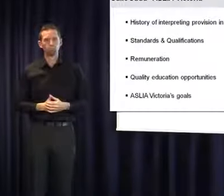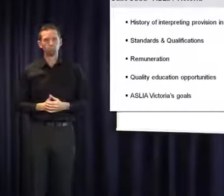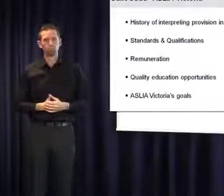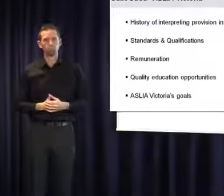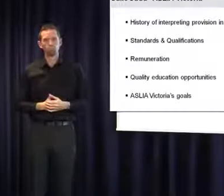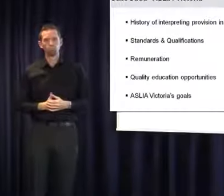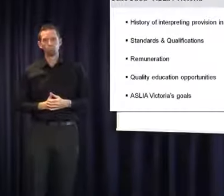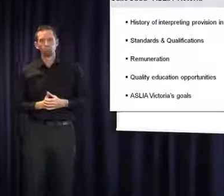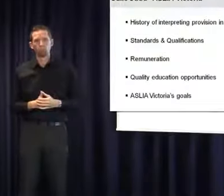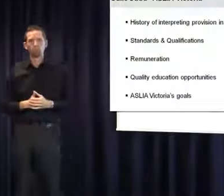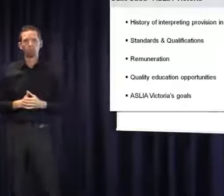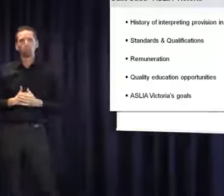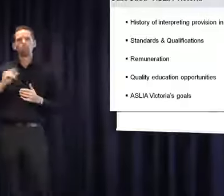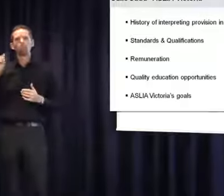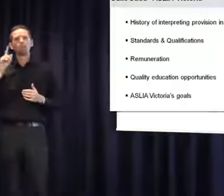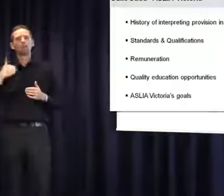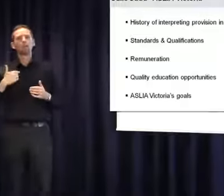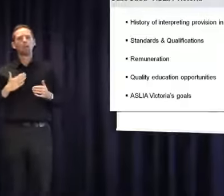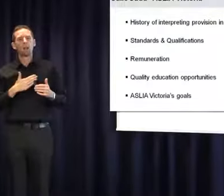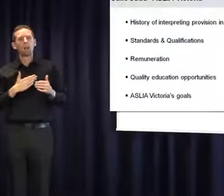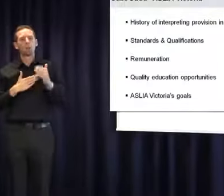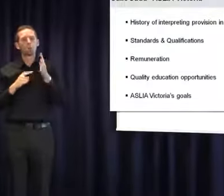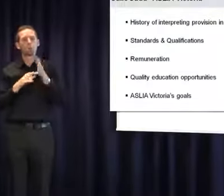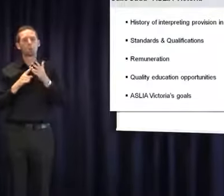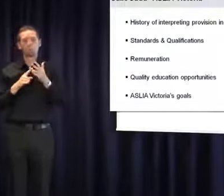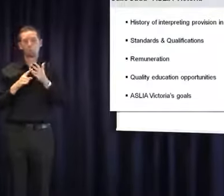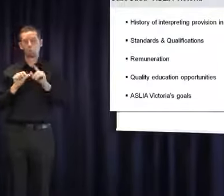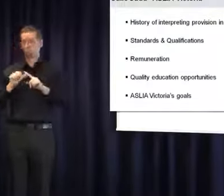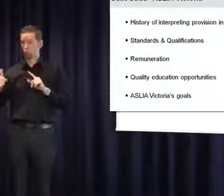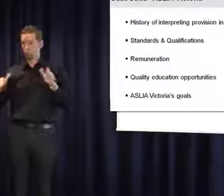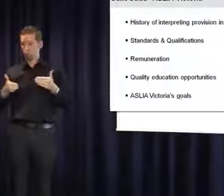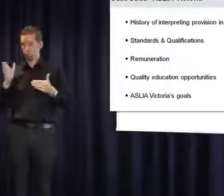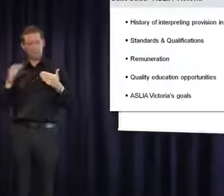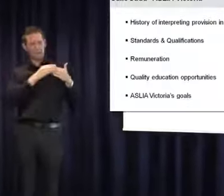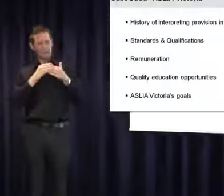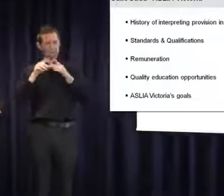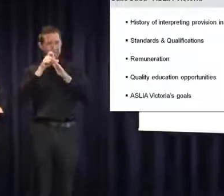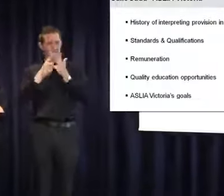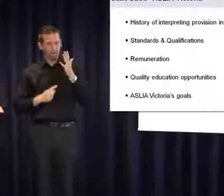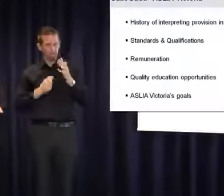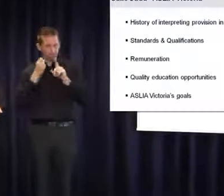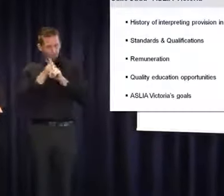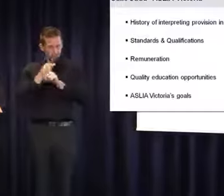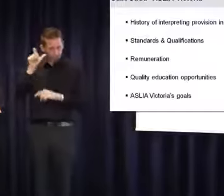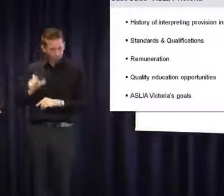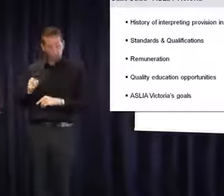I now would like to introduce to you a leading disability advocate from the Disability Discrimination